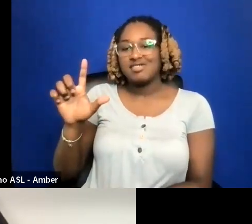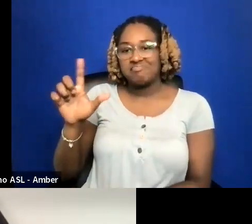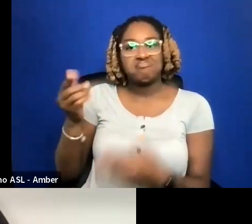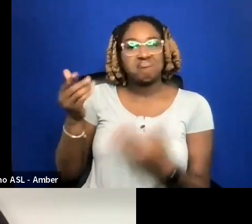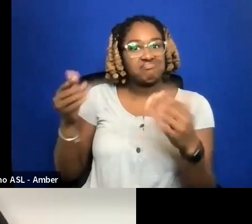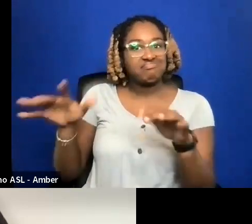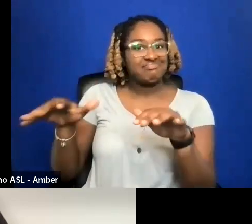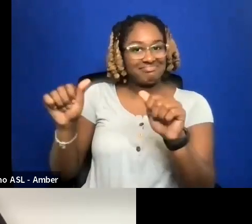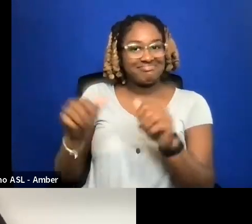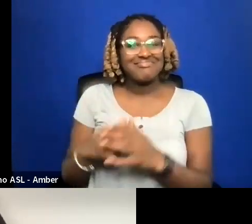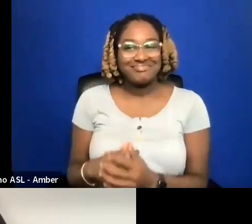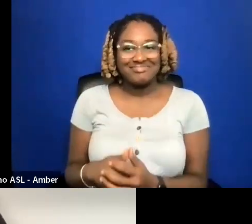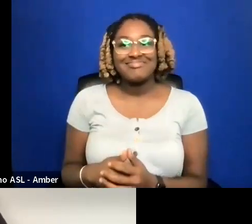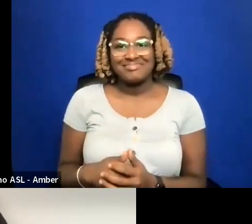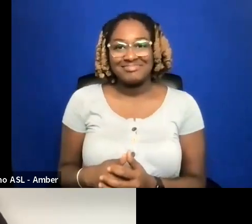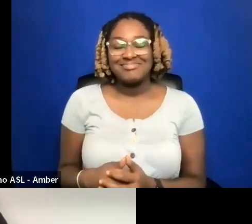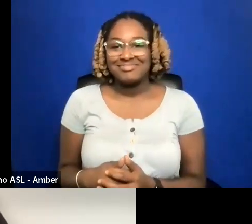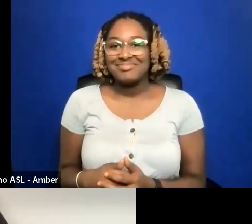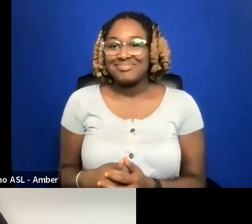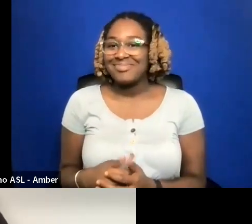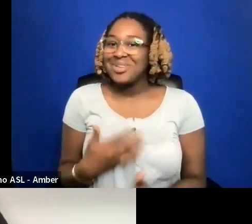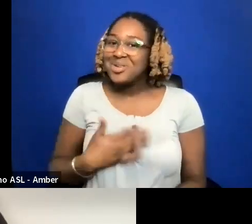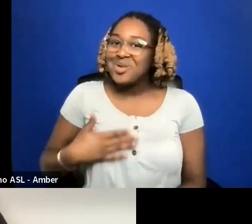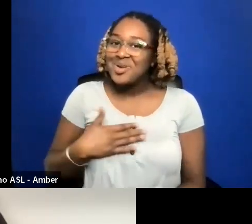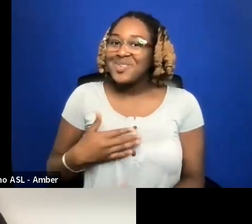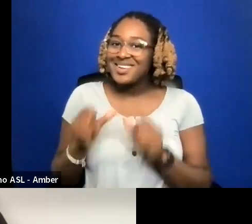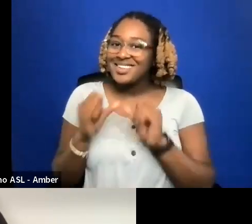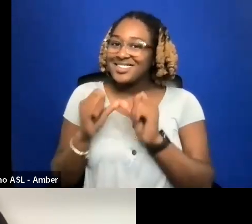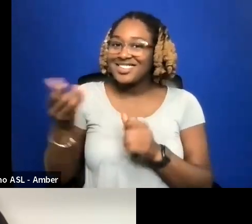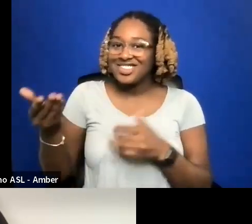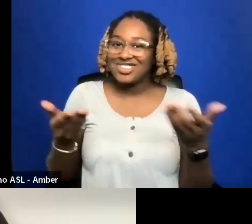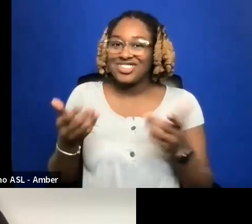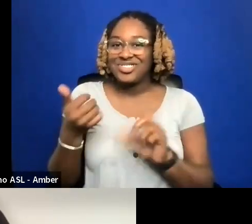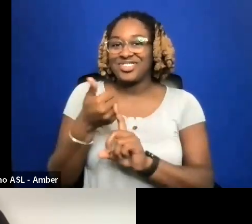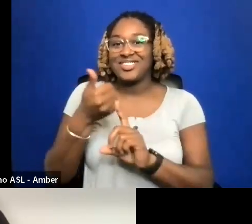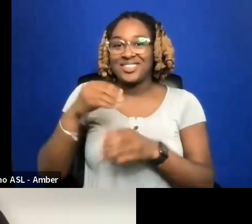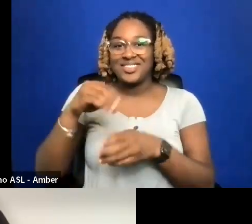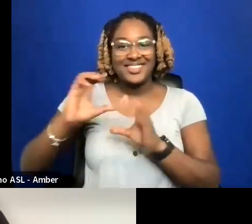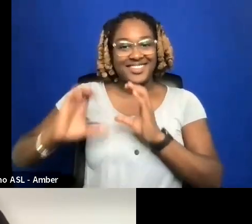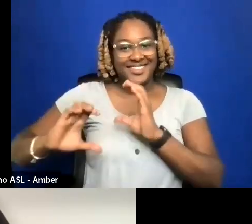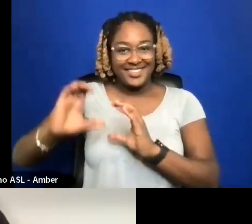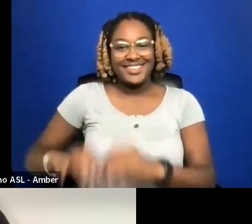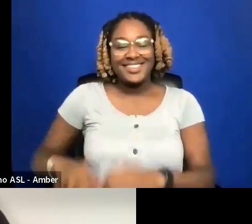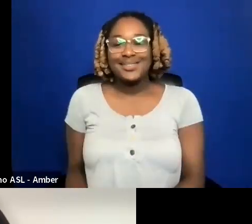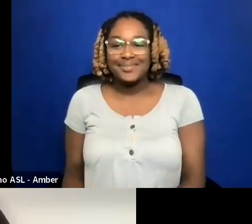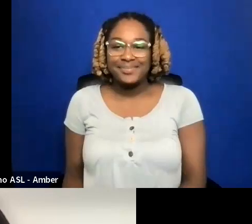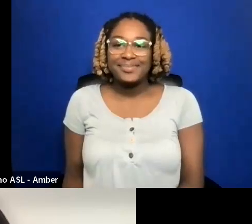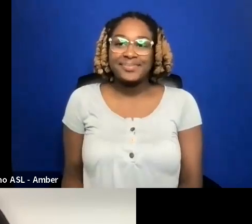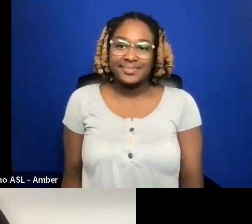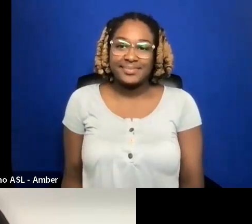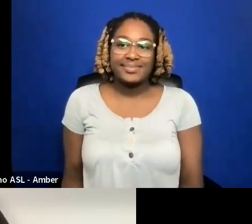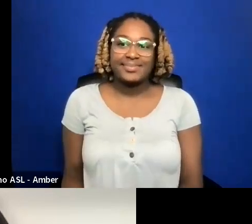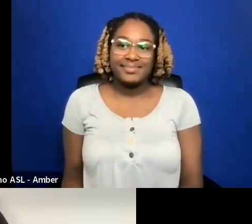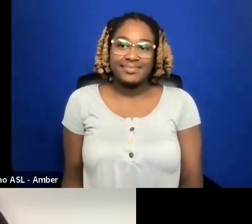PLEASE CONTINUE THE INTRODUCE YOURSELVES IN THE CHAT AND I'LL INTRODUCE RACHEL.